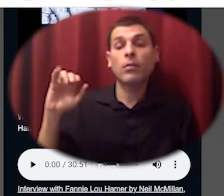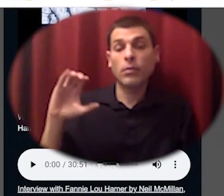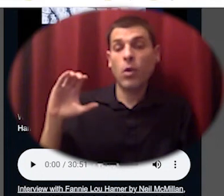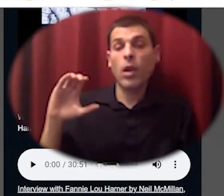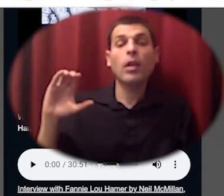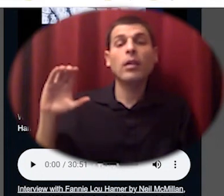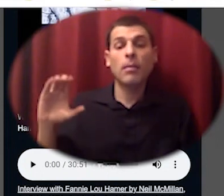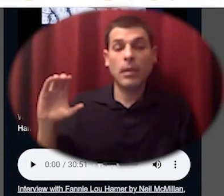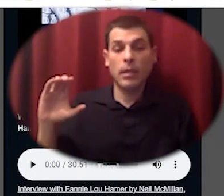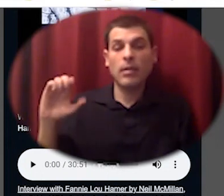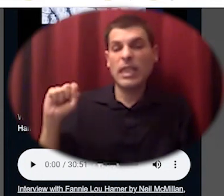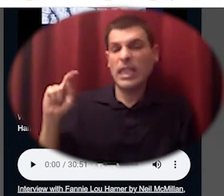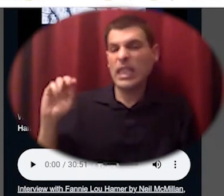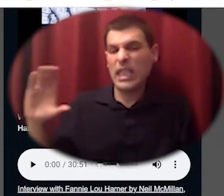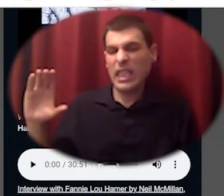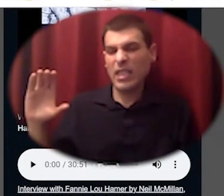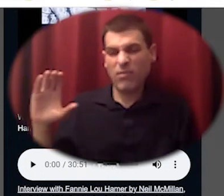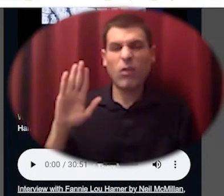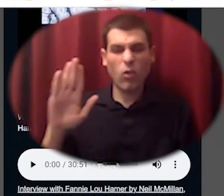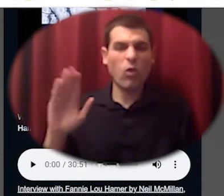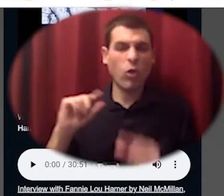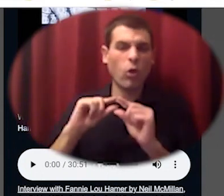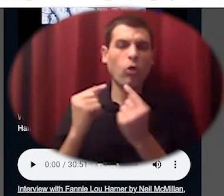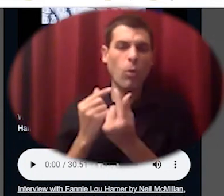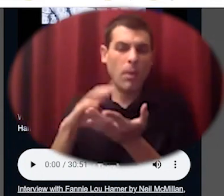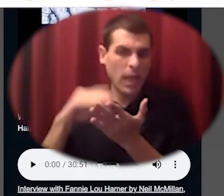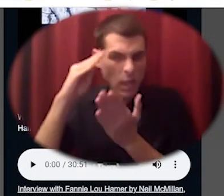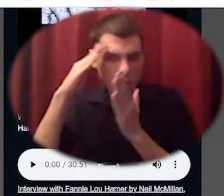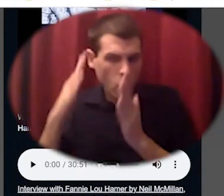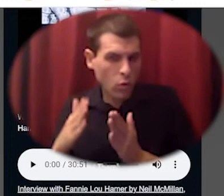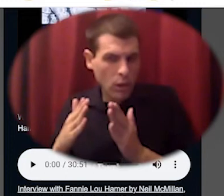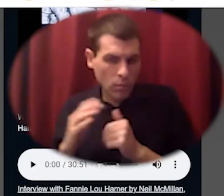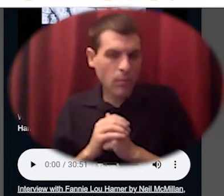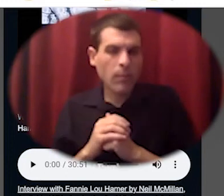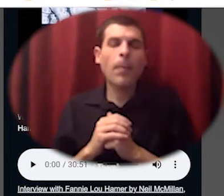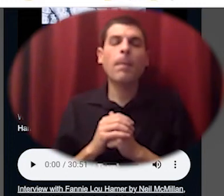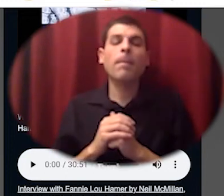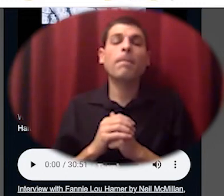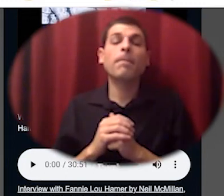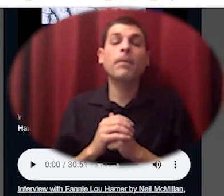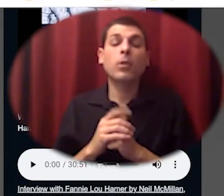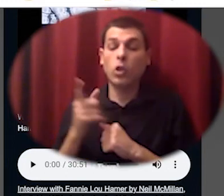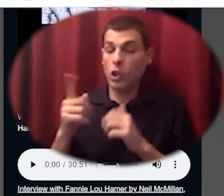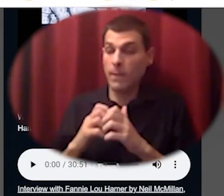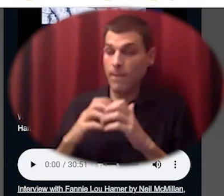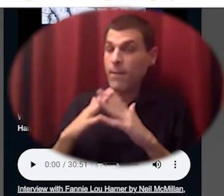she was a big force in that organization and later in 1969 she founded the freedom farm cooperative